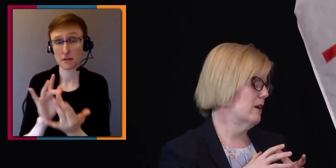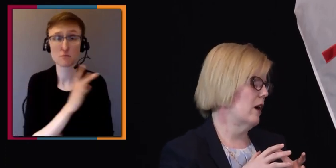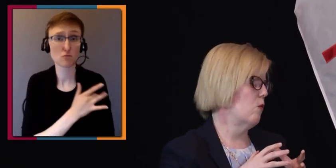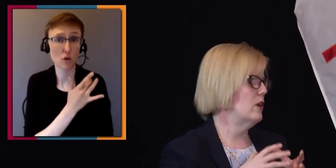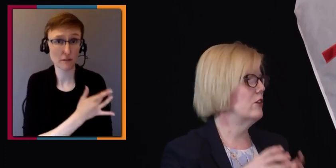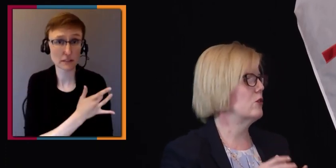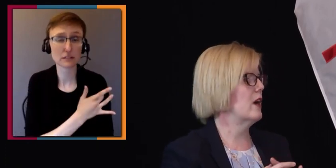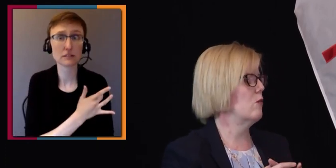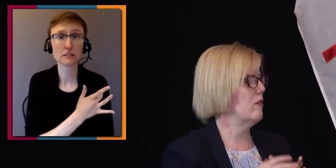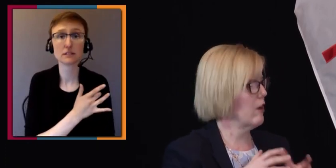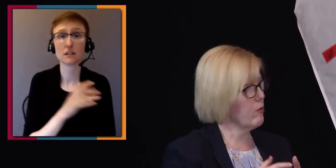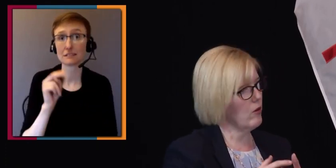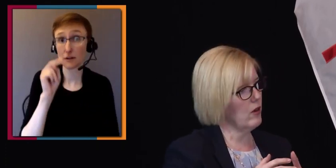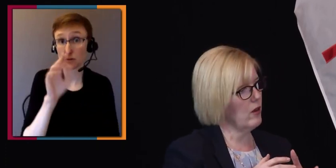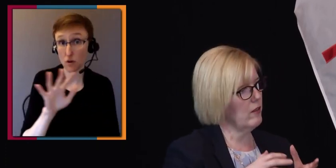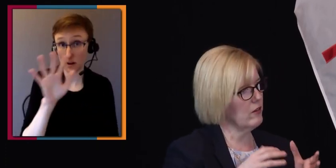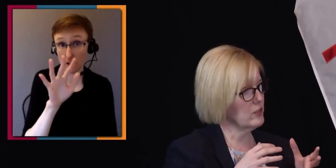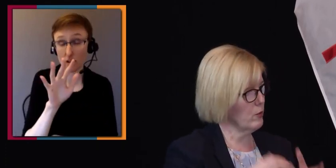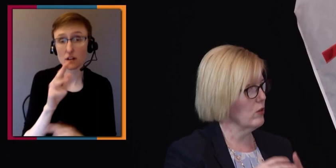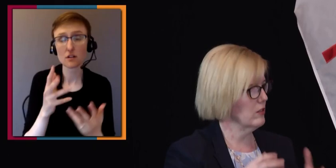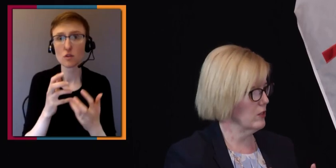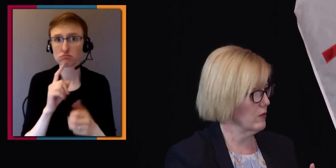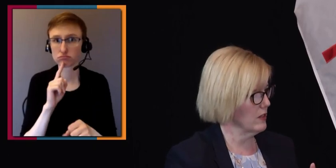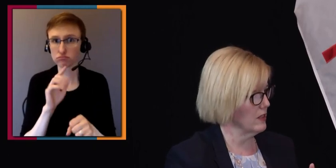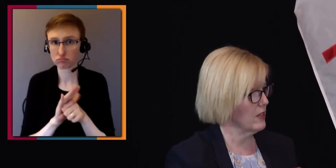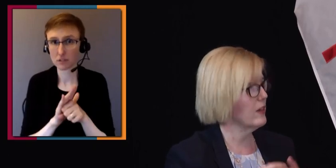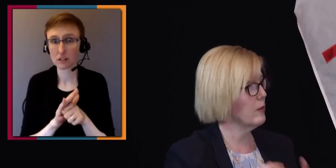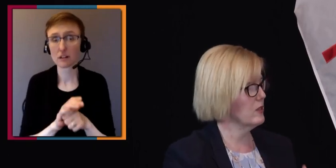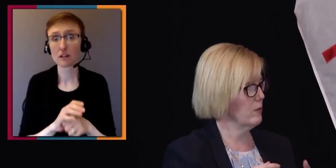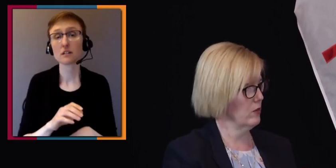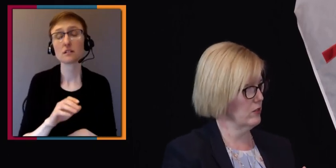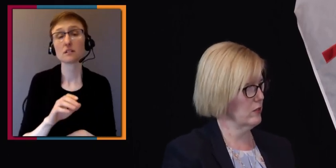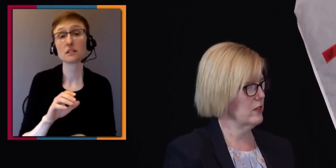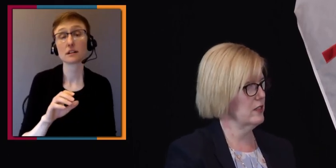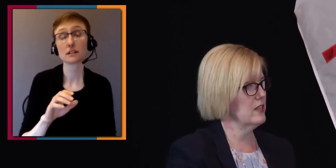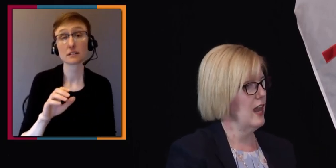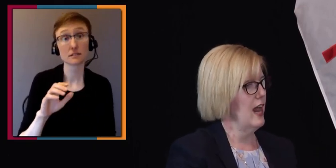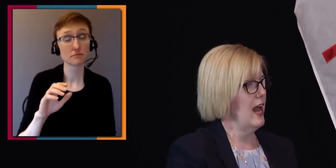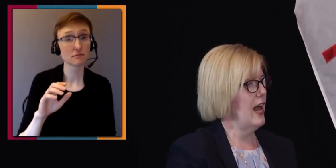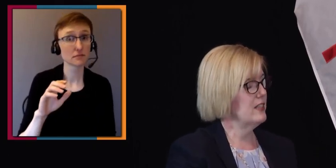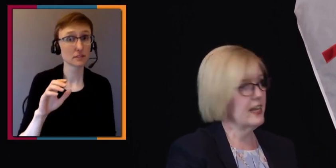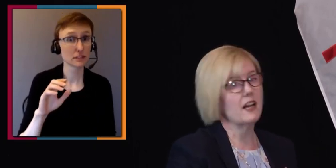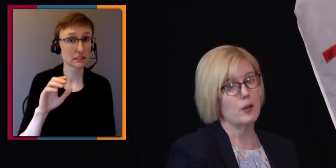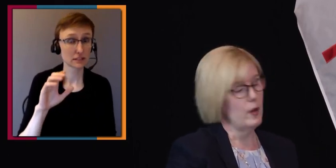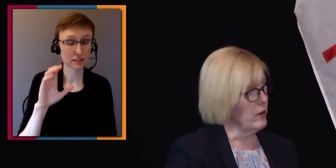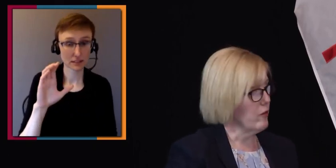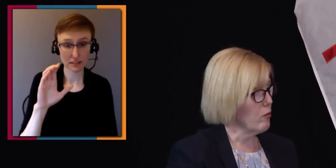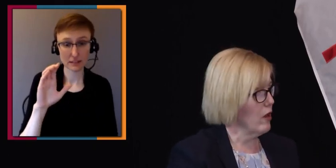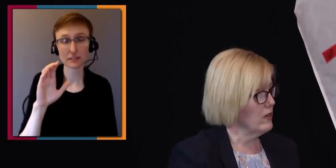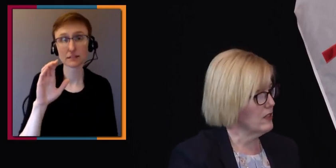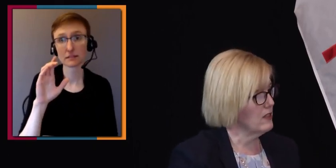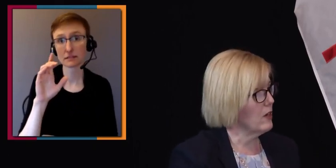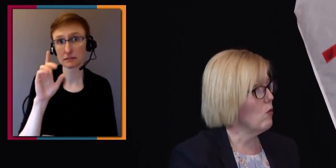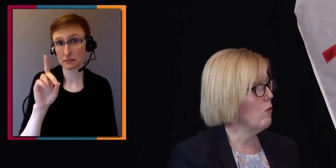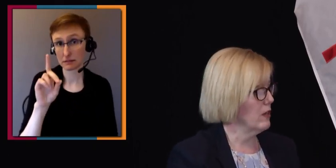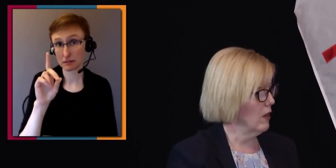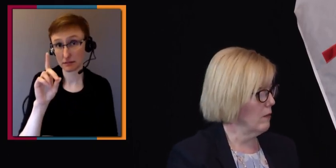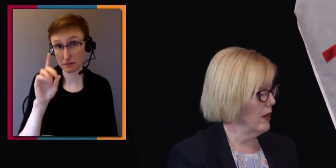will interact with their supports and services, their income support and services. And to get a commitment from provinces that it won't be clawed back.